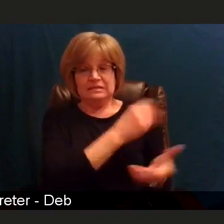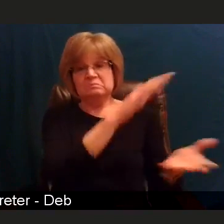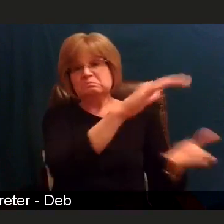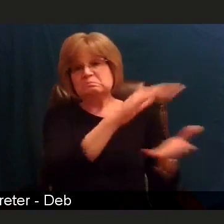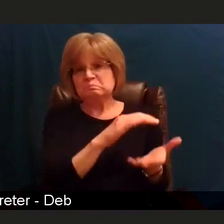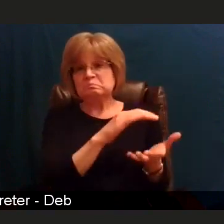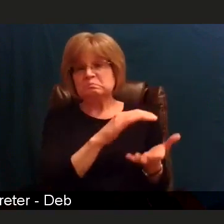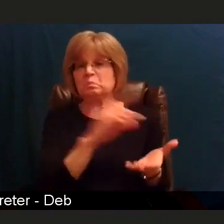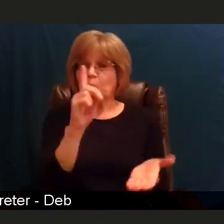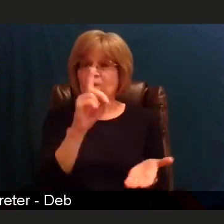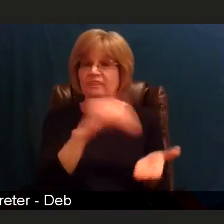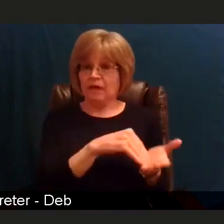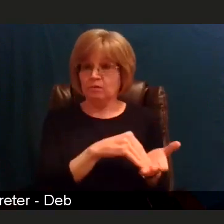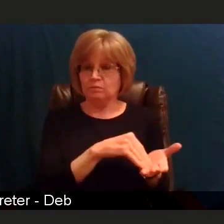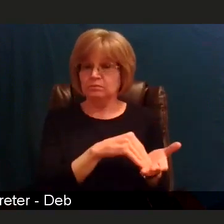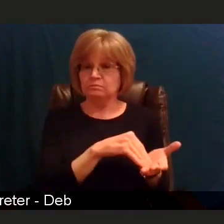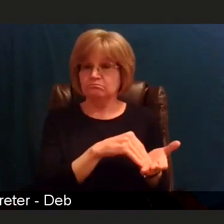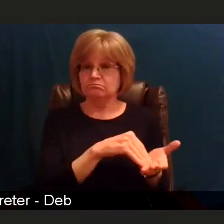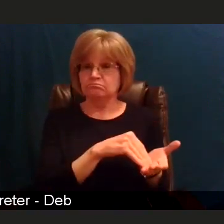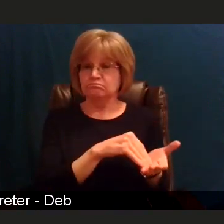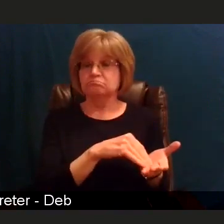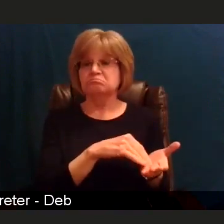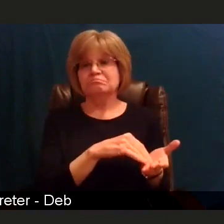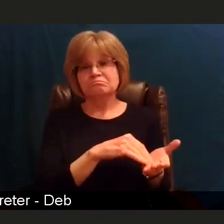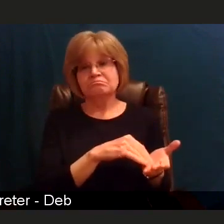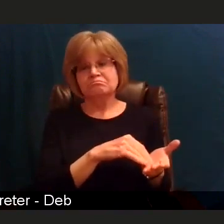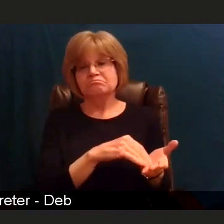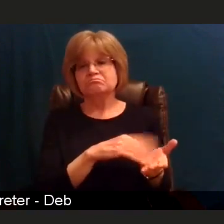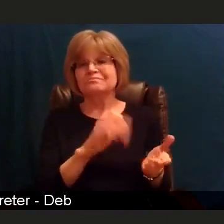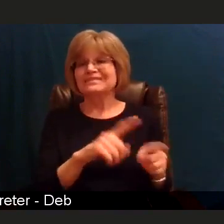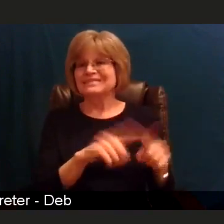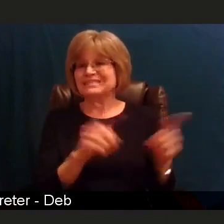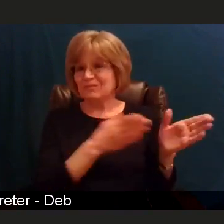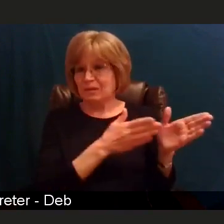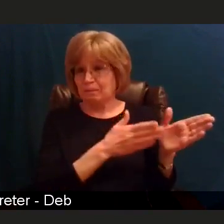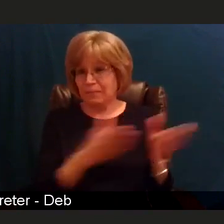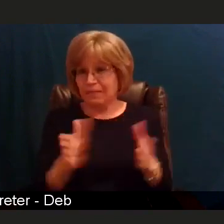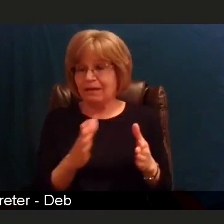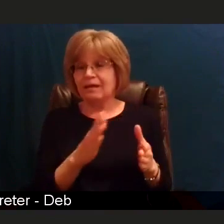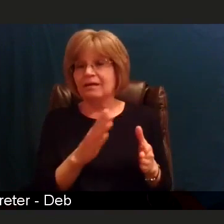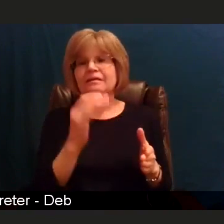that's a completely different plan than if we're going to receive 10,000 vaccines.